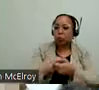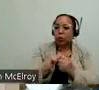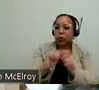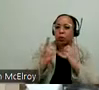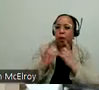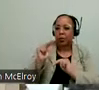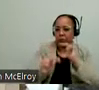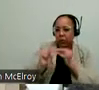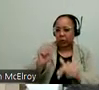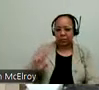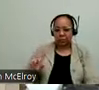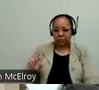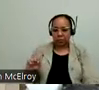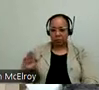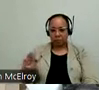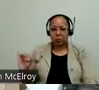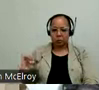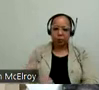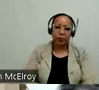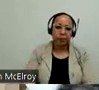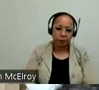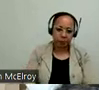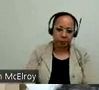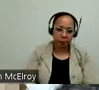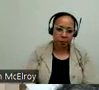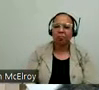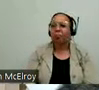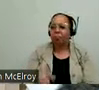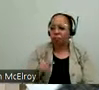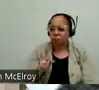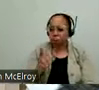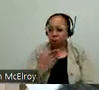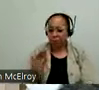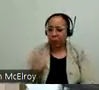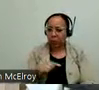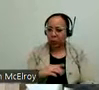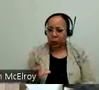Department of Buildings too. But one other thing that we do is what